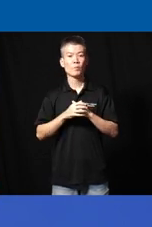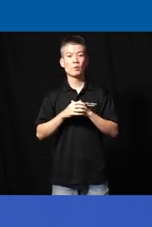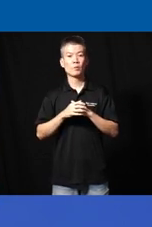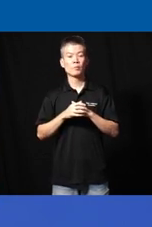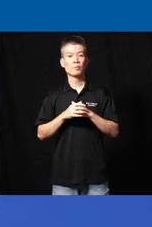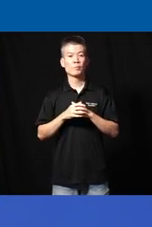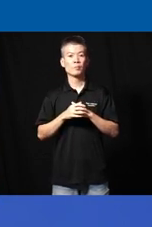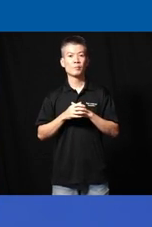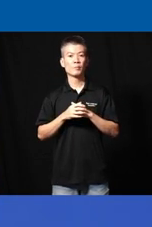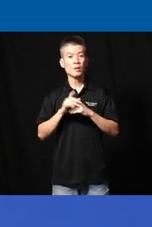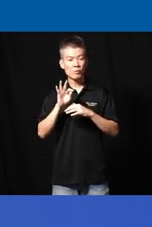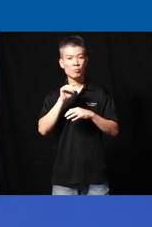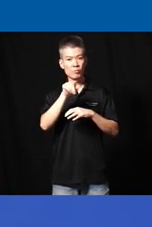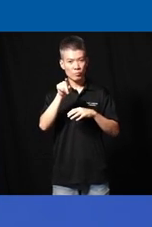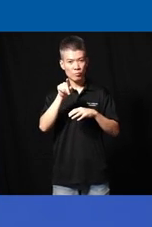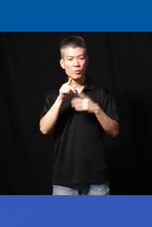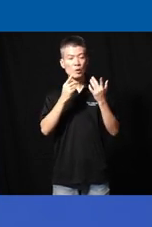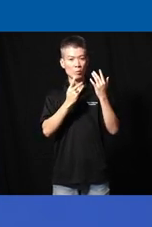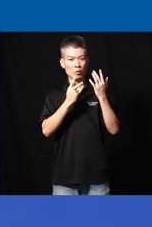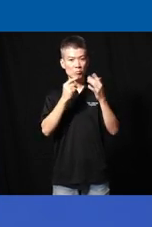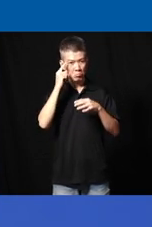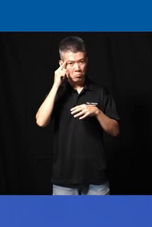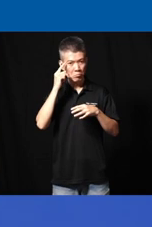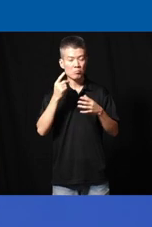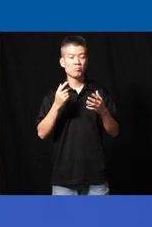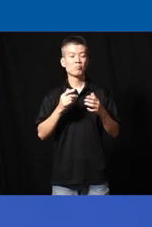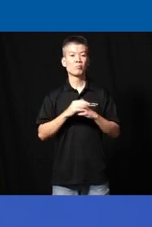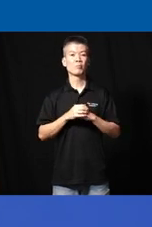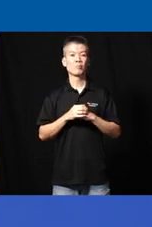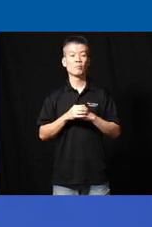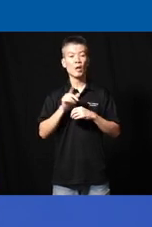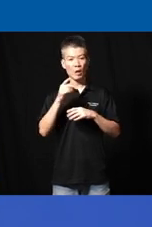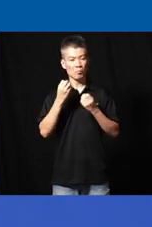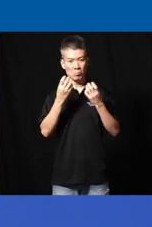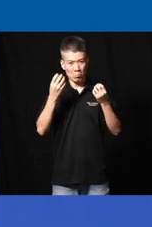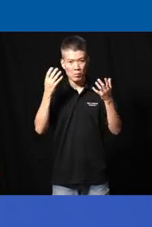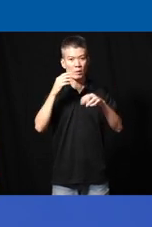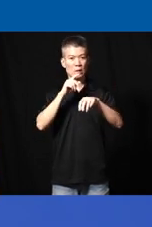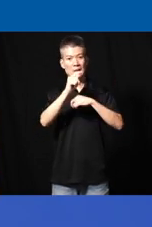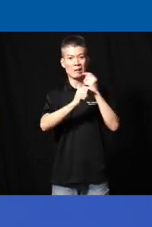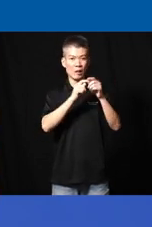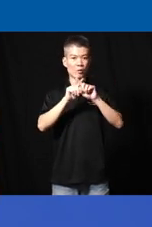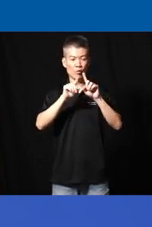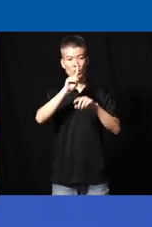right if you pause to think for a moment there are so many types of different disabilities out